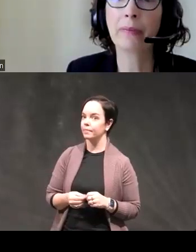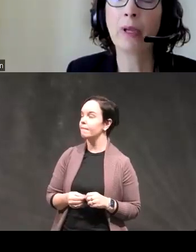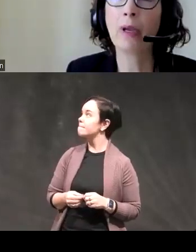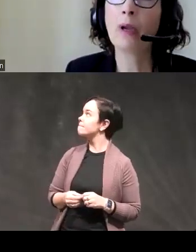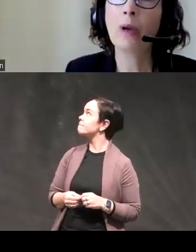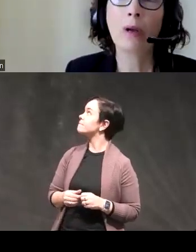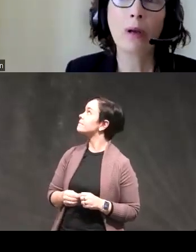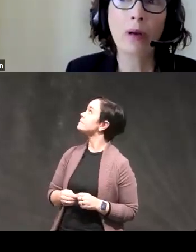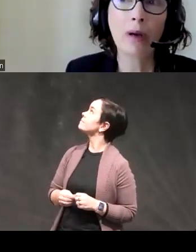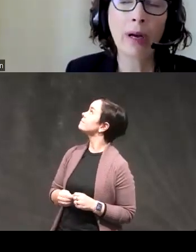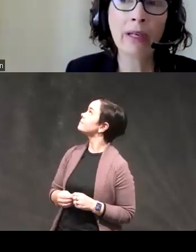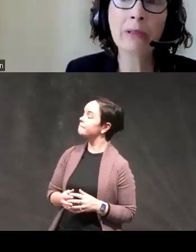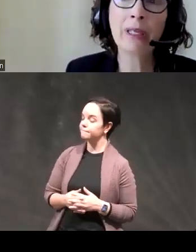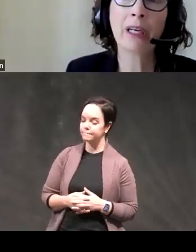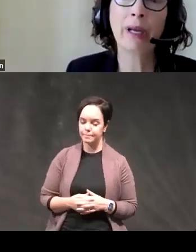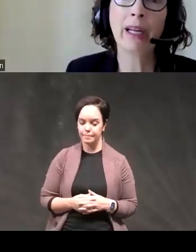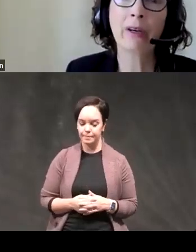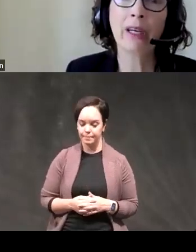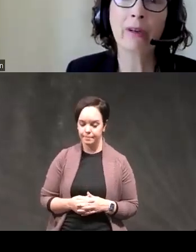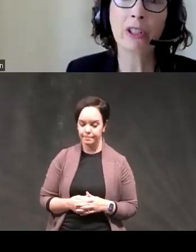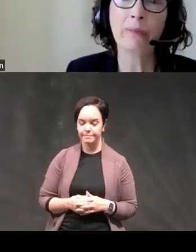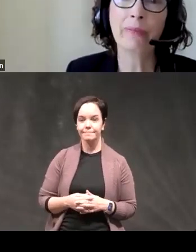I also want to talk about anger and aggression